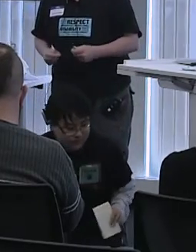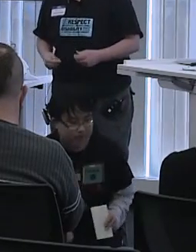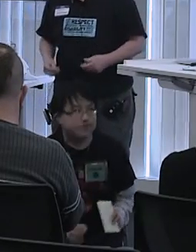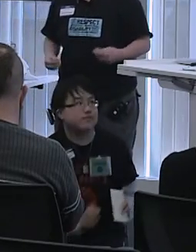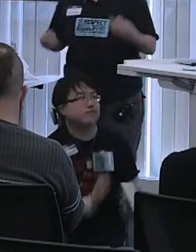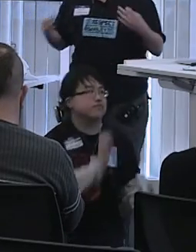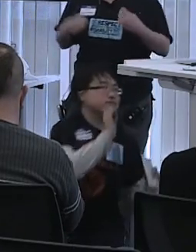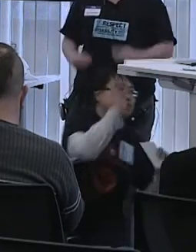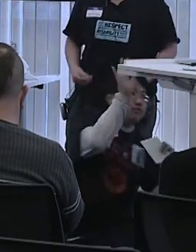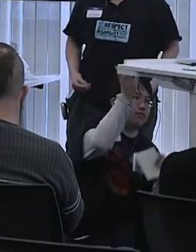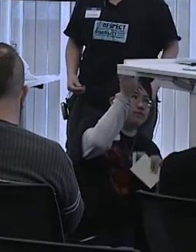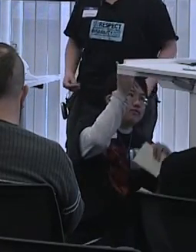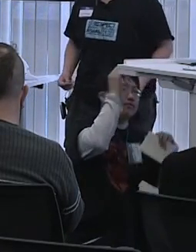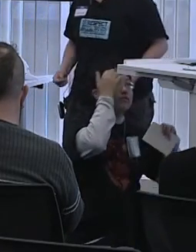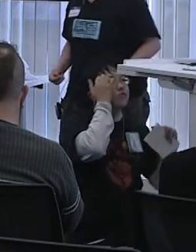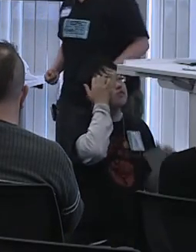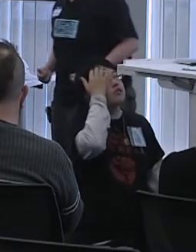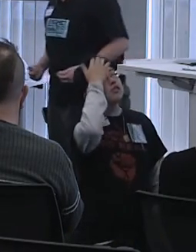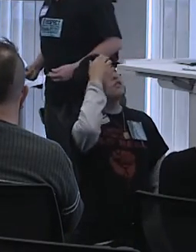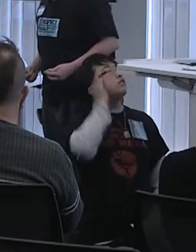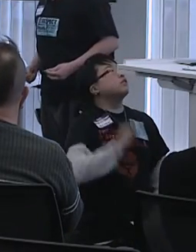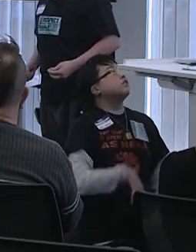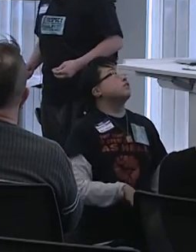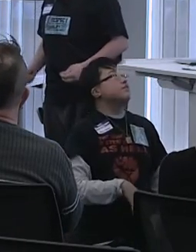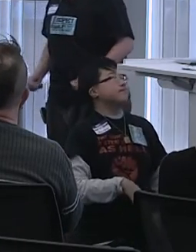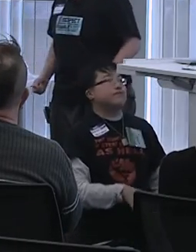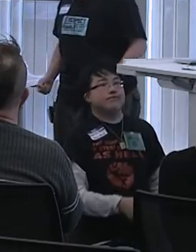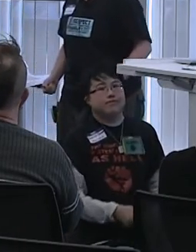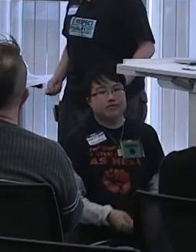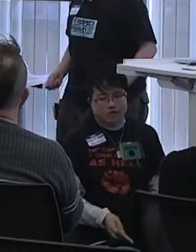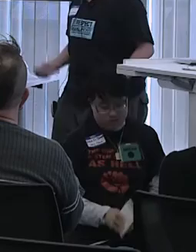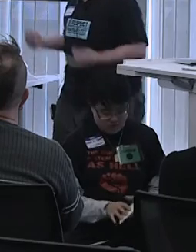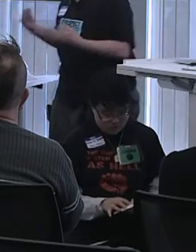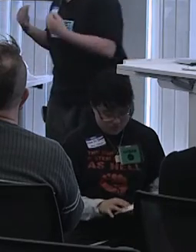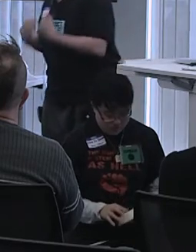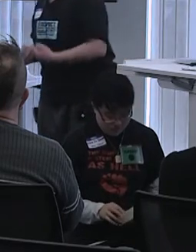by their external genitalia when they were born. And this is for the people